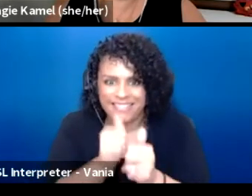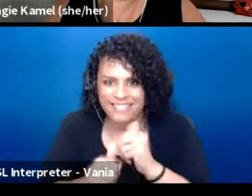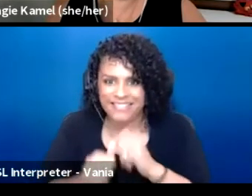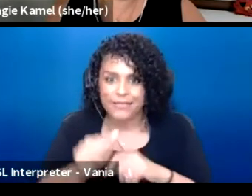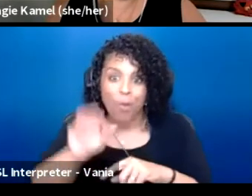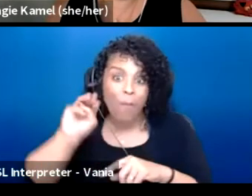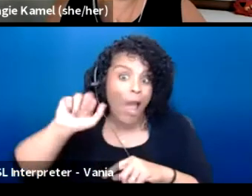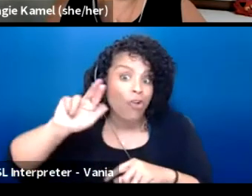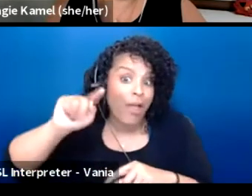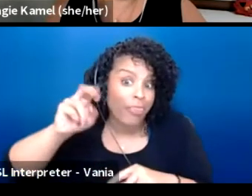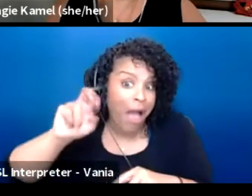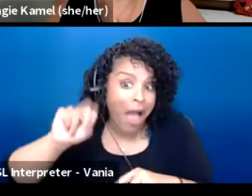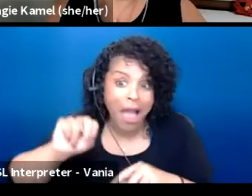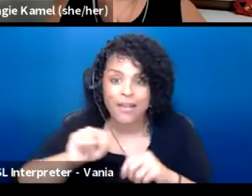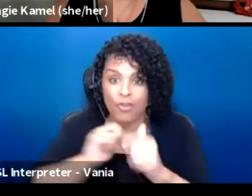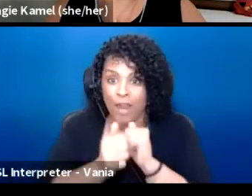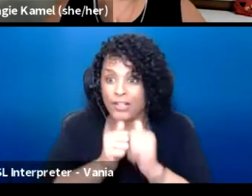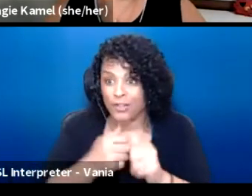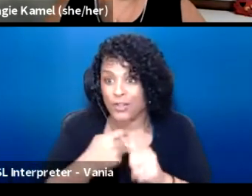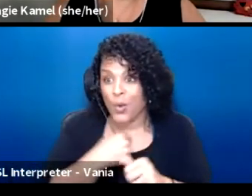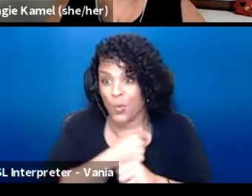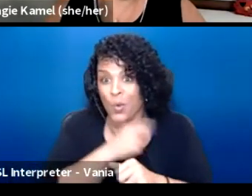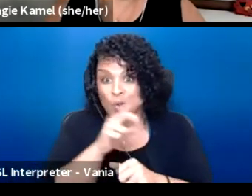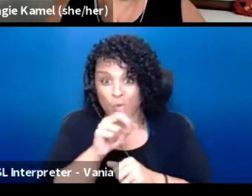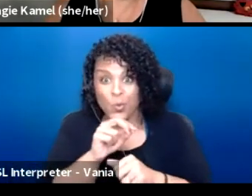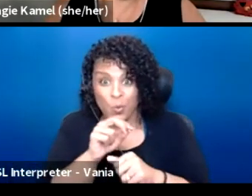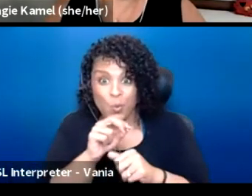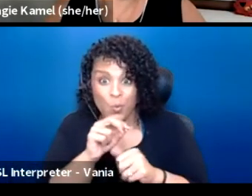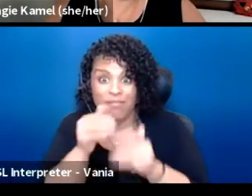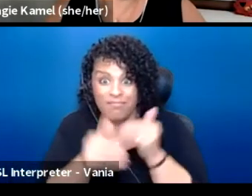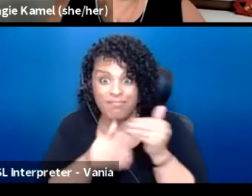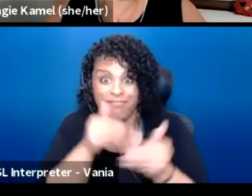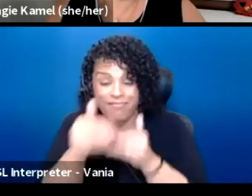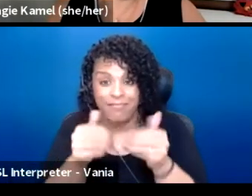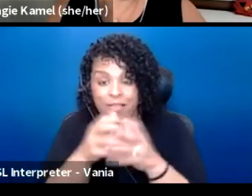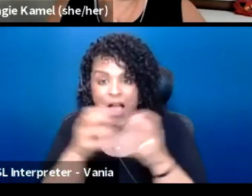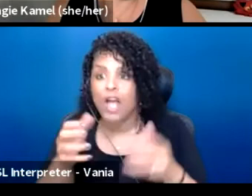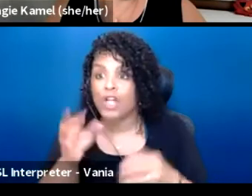And that we're doing the both end. Then for example, we talk about the civil rights movement